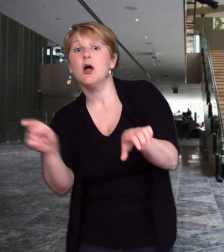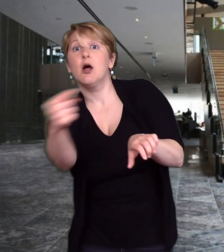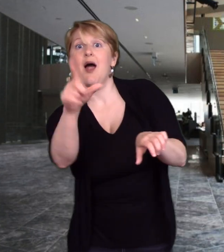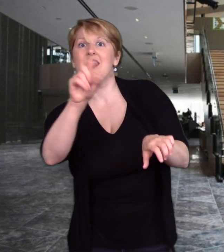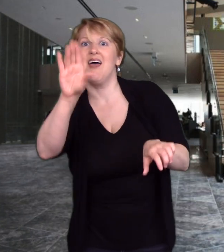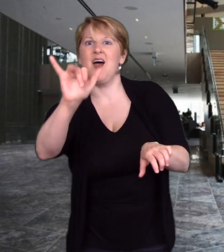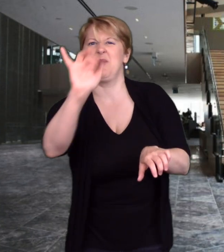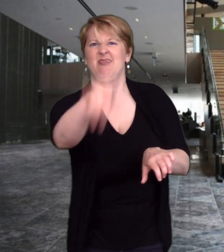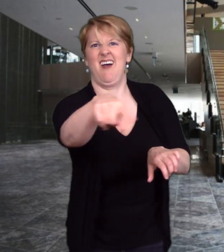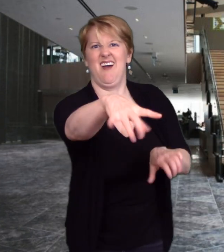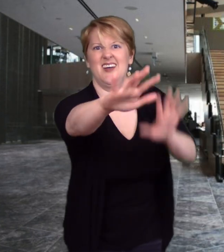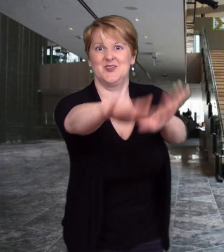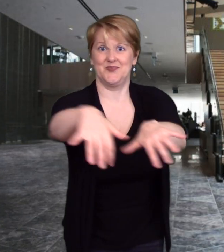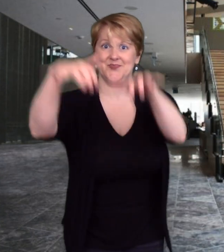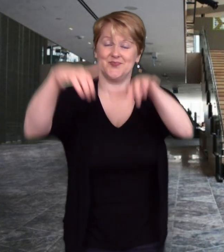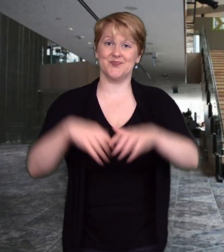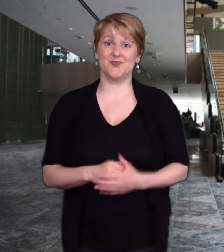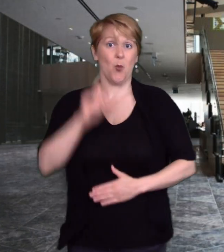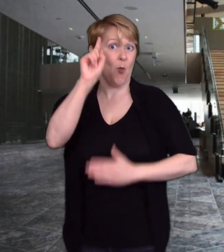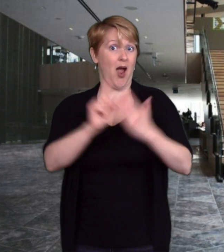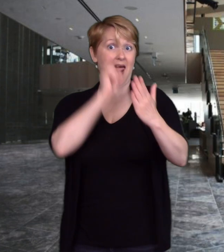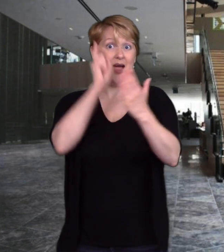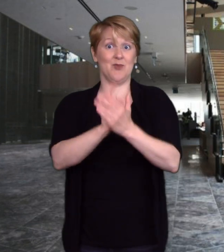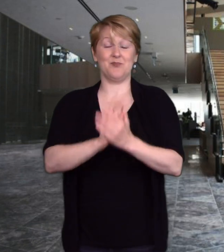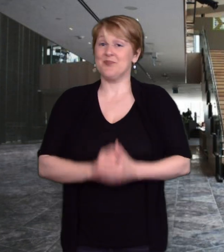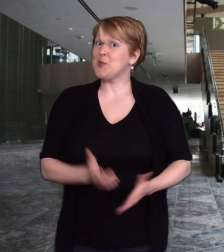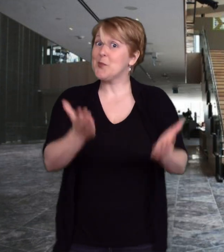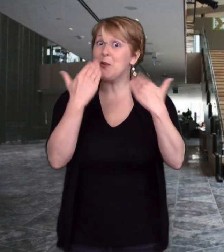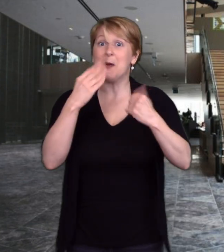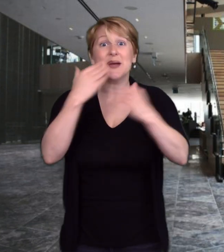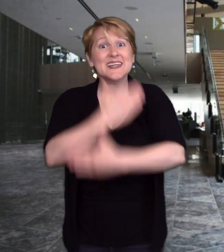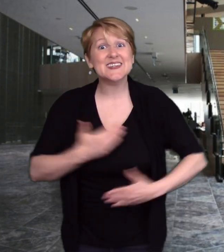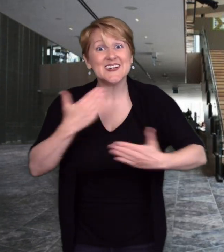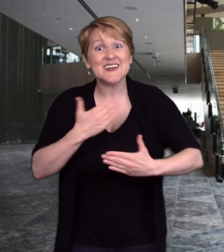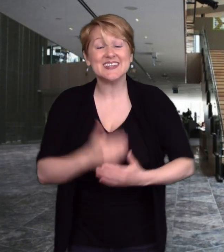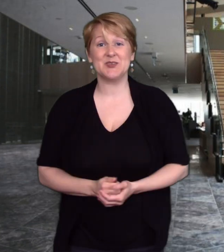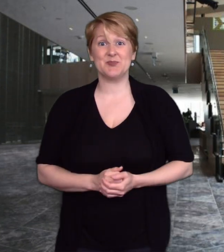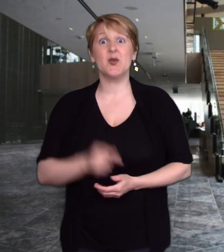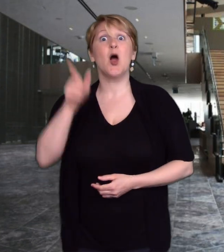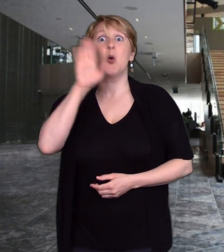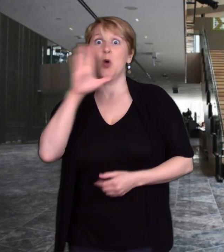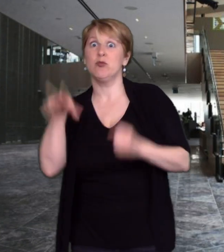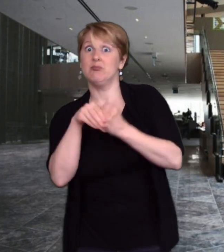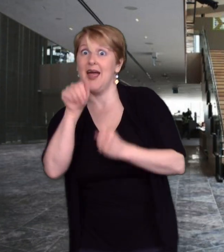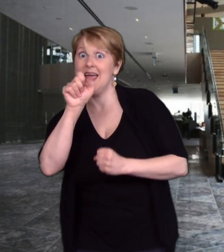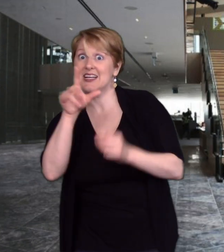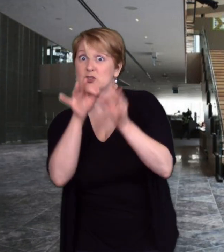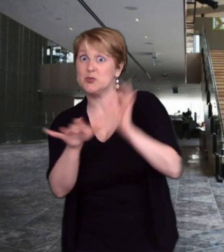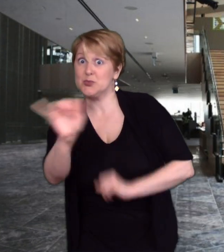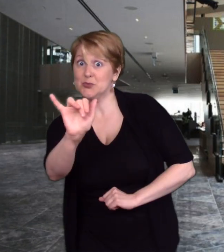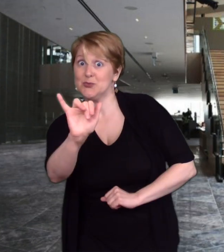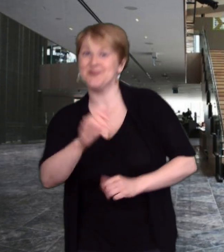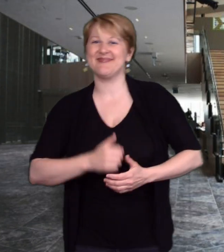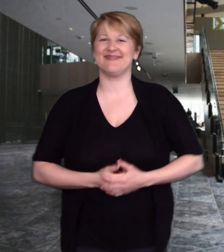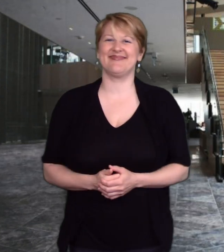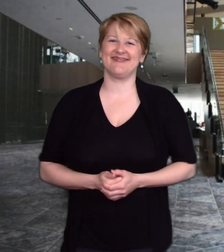Next to the booth is the lobby. It is one hour show. Come and enjoy seeing the play! Also, there will be an ASL interpreter who will interpret the show.